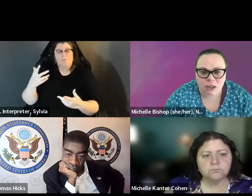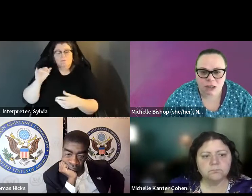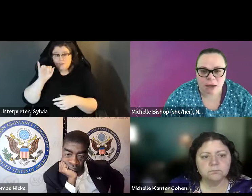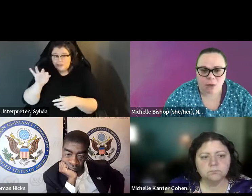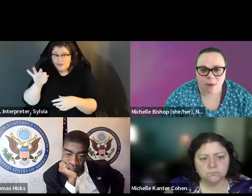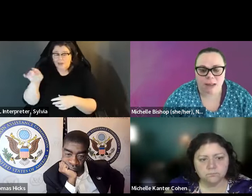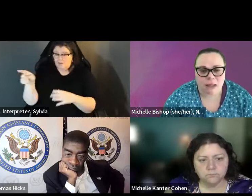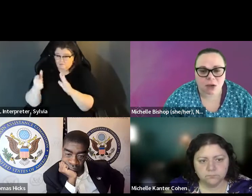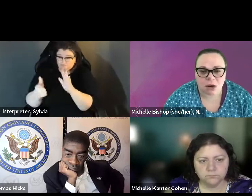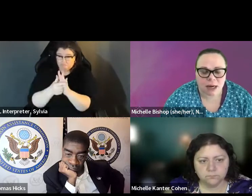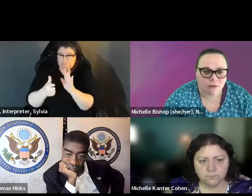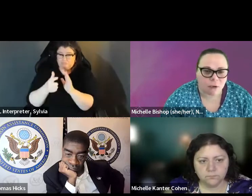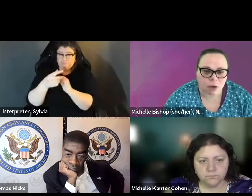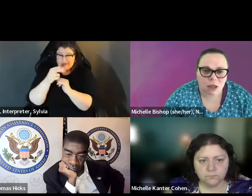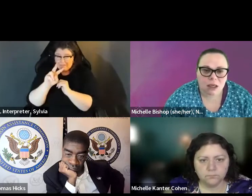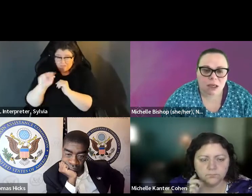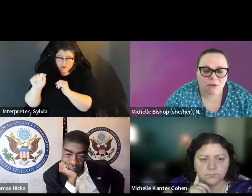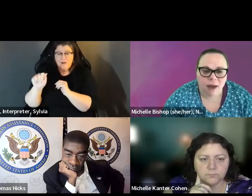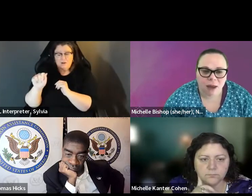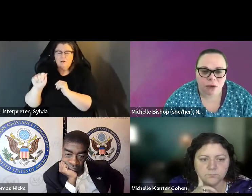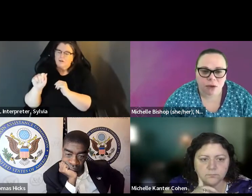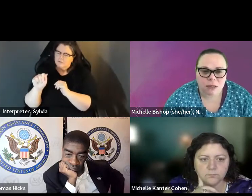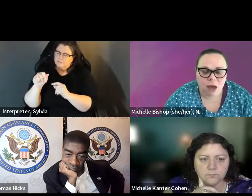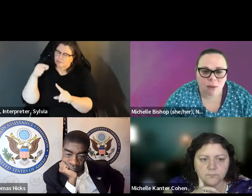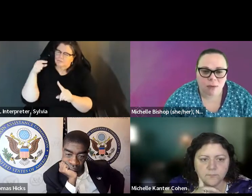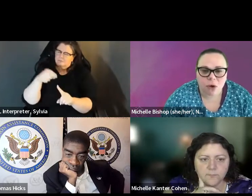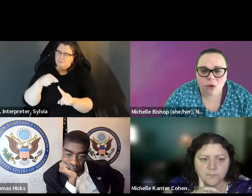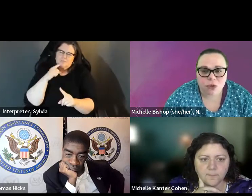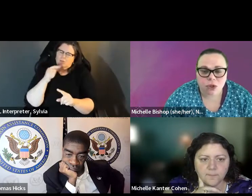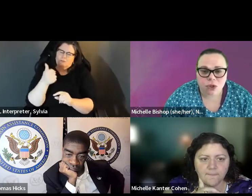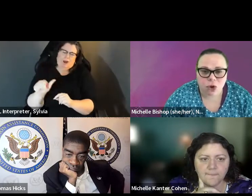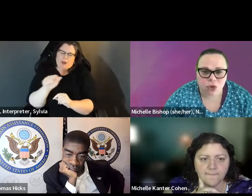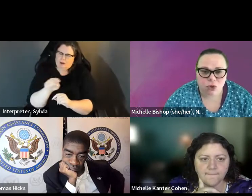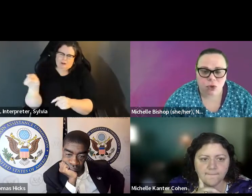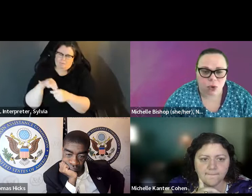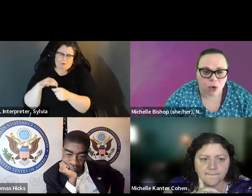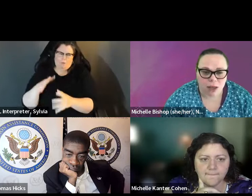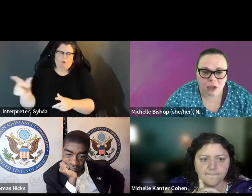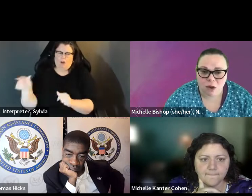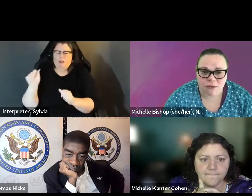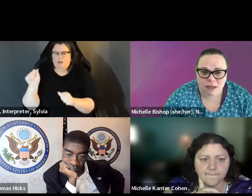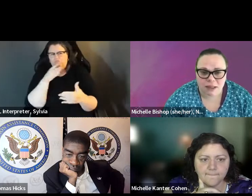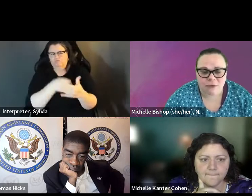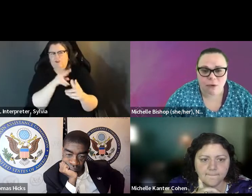complaints process through the state when there are have a violations which is, can be a great place to start. through the state. When there are HAVA violations,